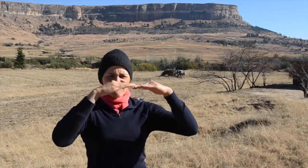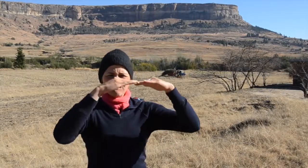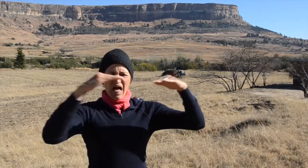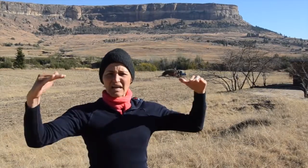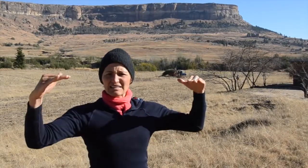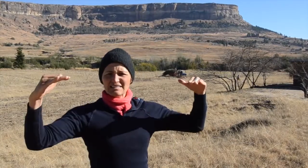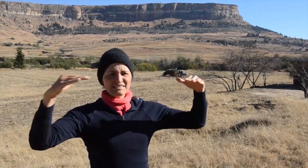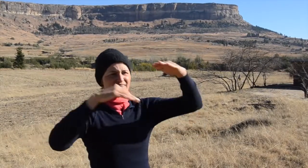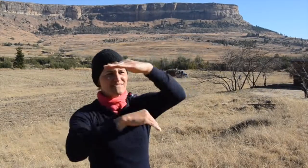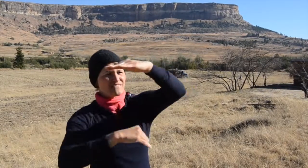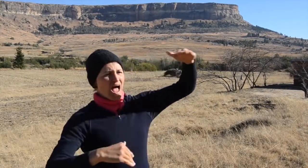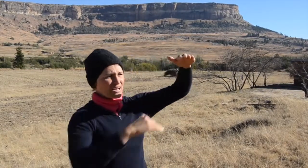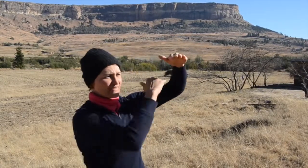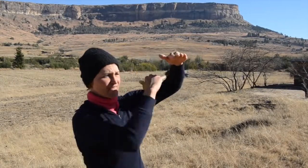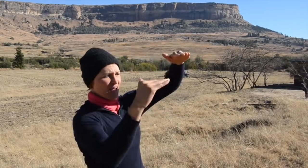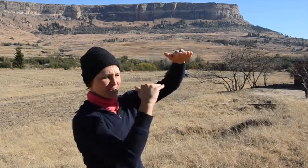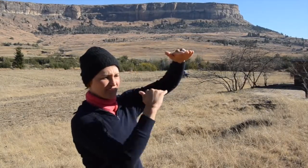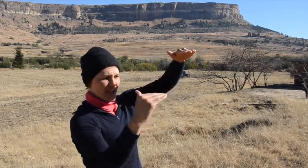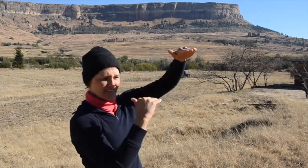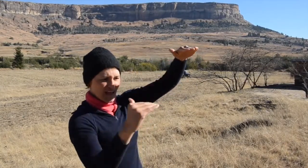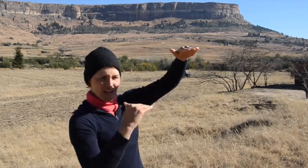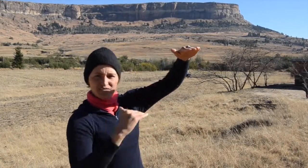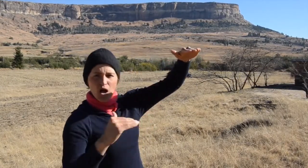They are flat range and not jagged, flat and layered.